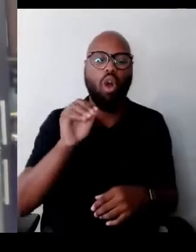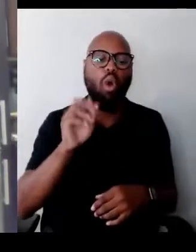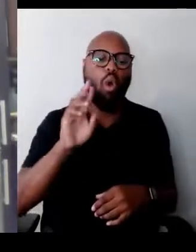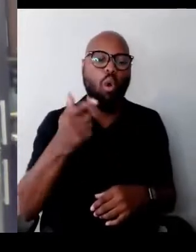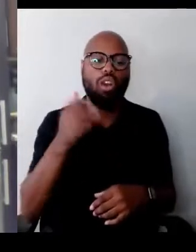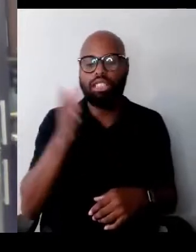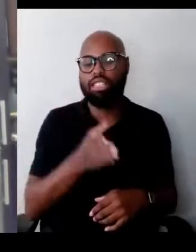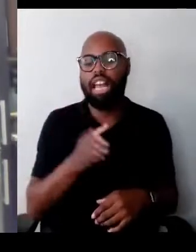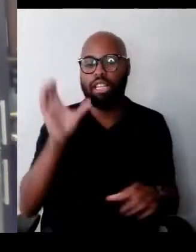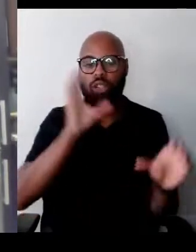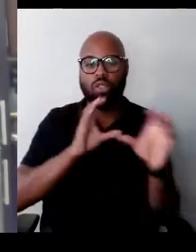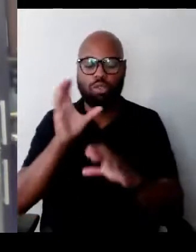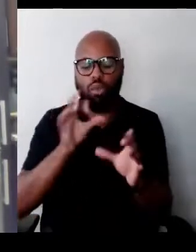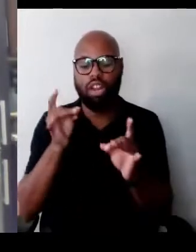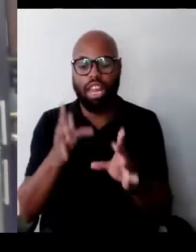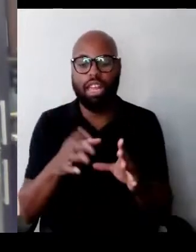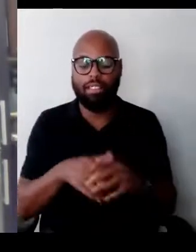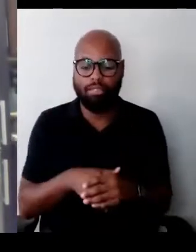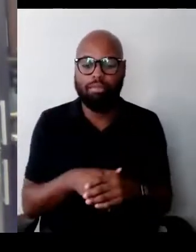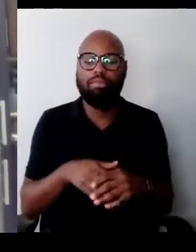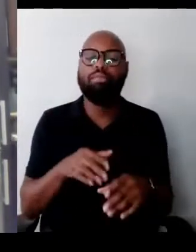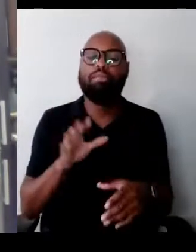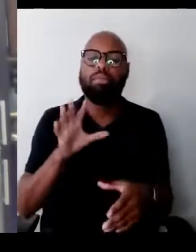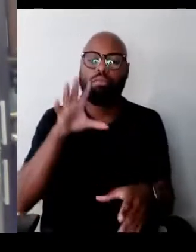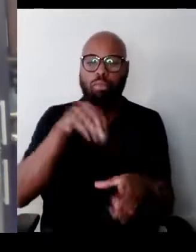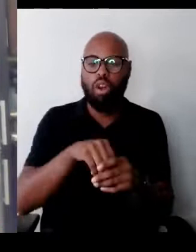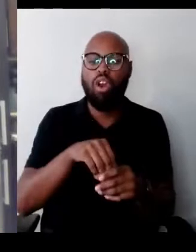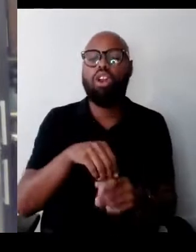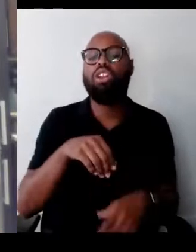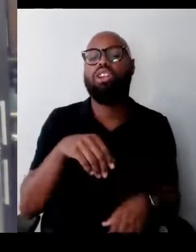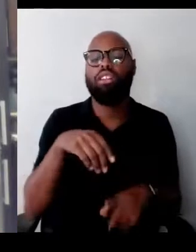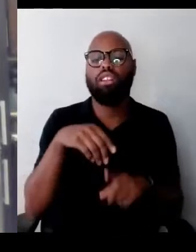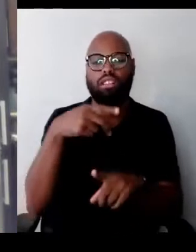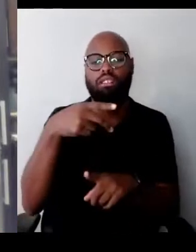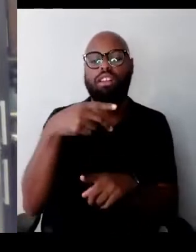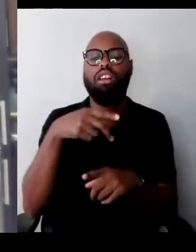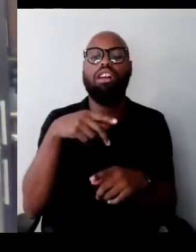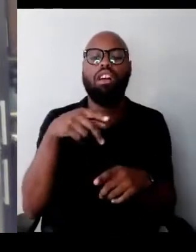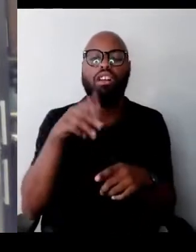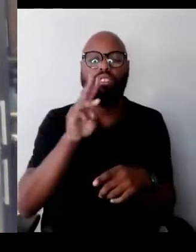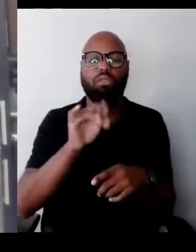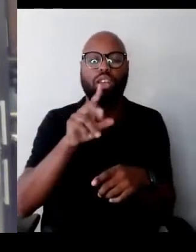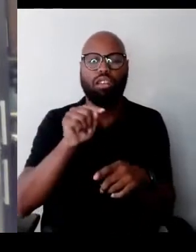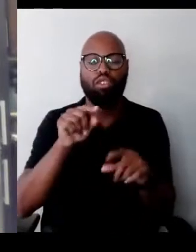Part of The WNET Group's mission is to provide meaningful experiences